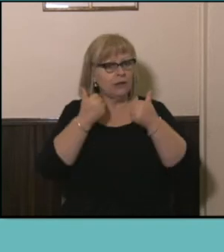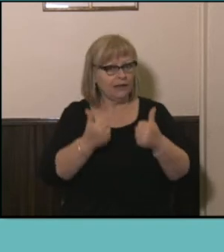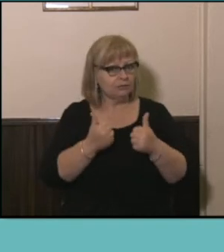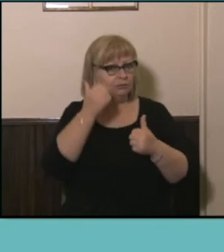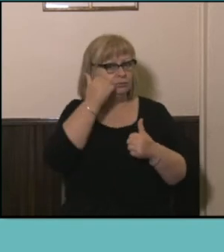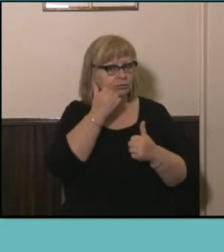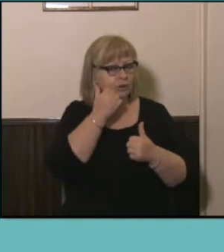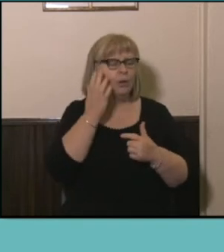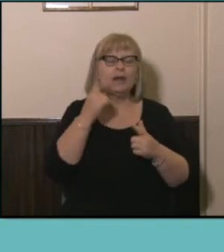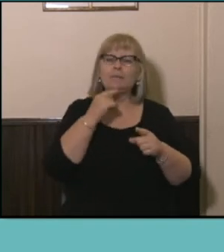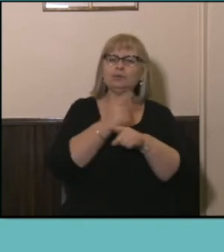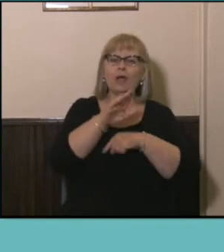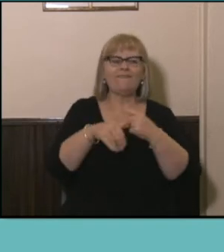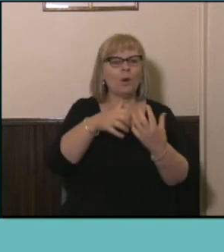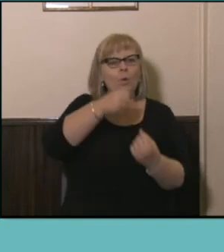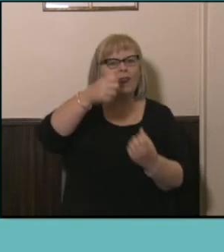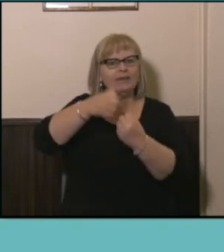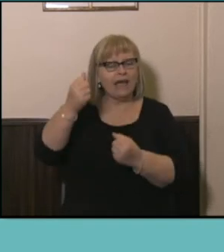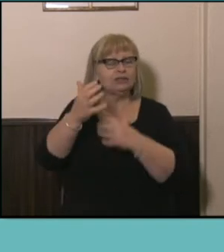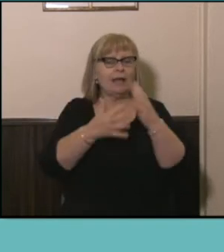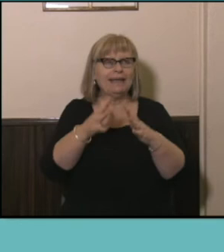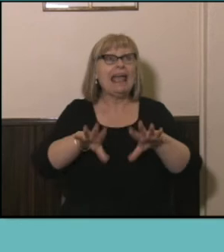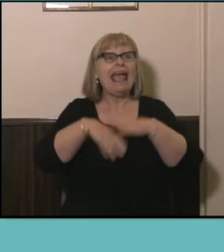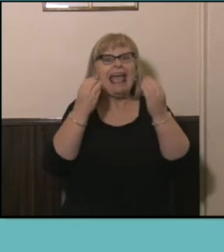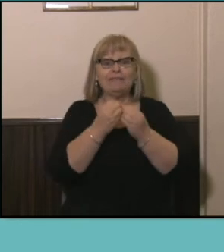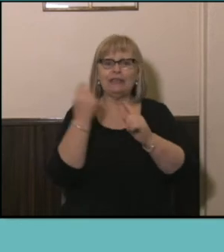about qualifications I'm talking about essentially everything beyond a year 10